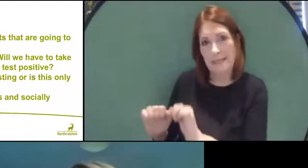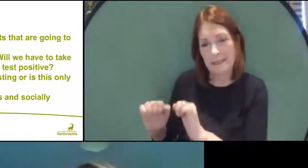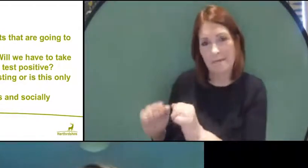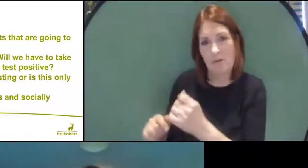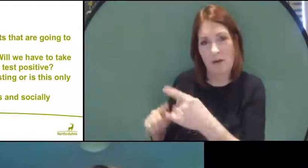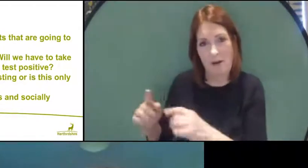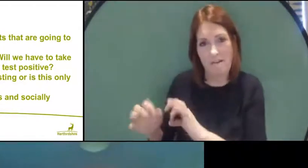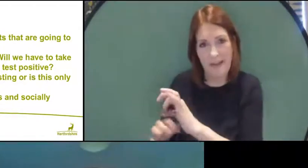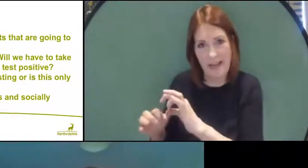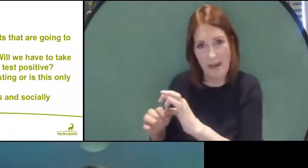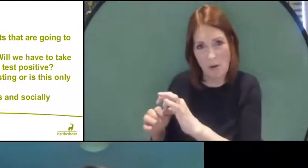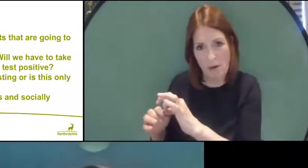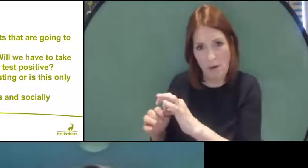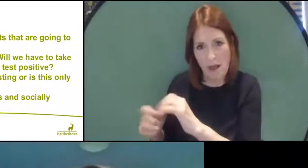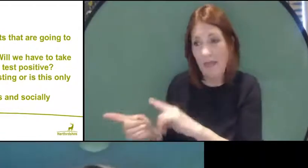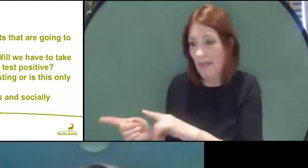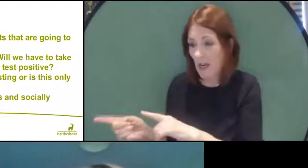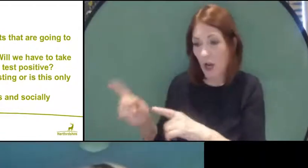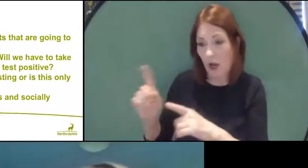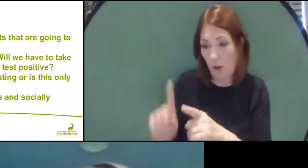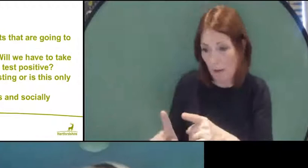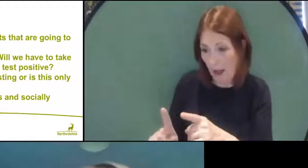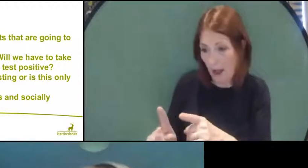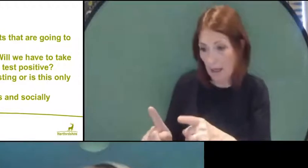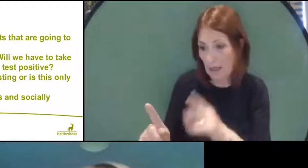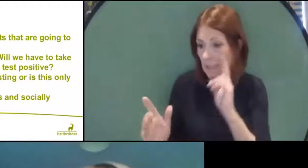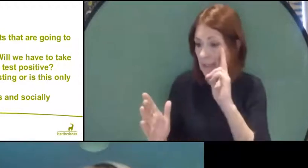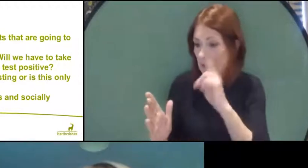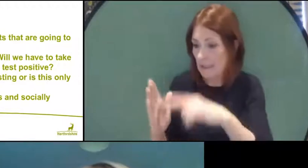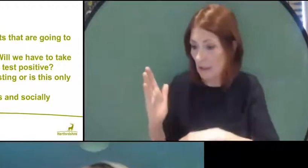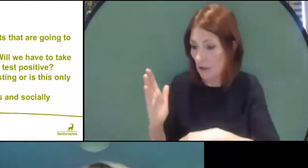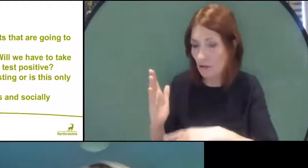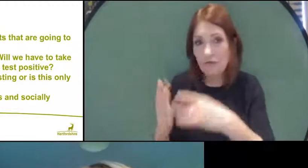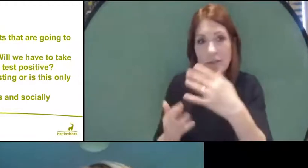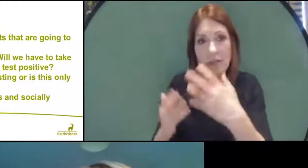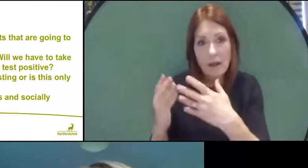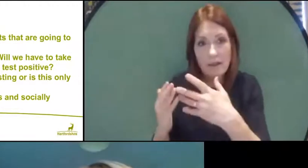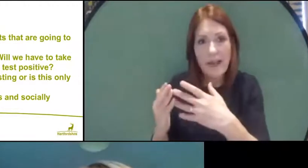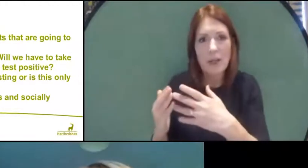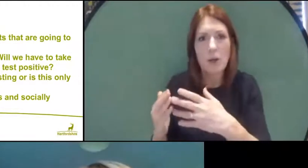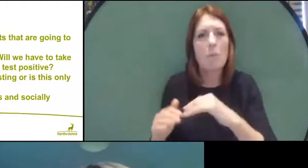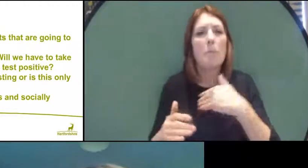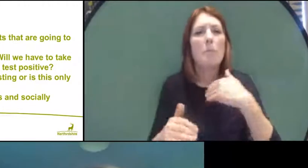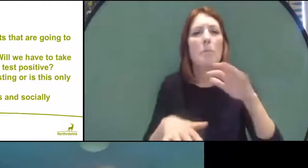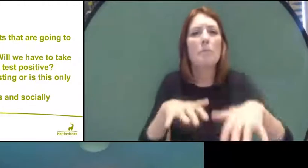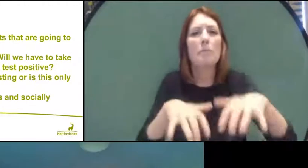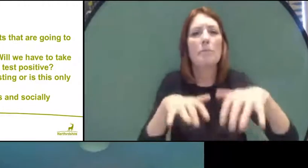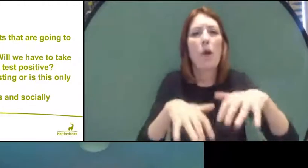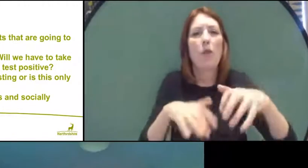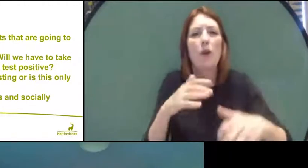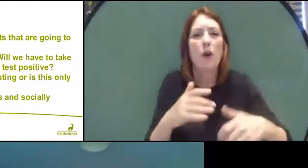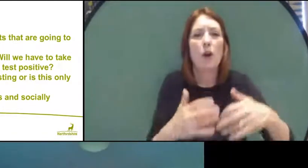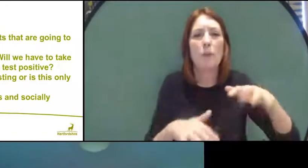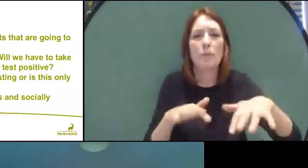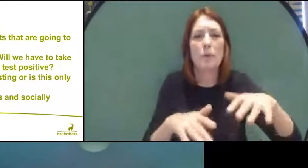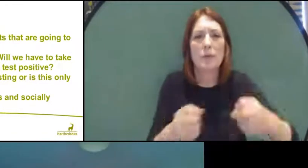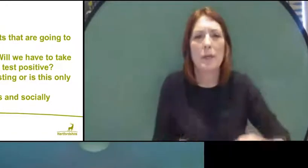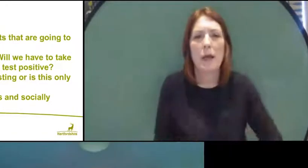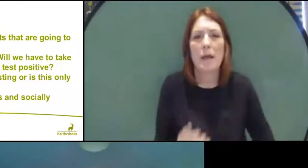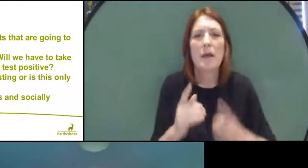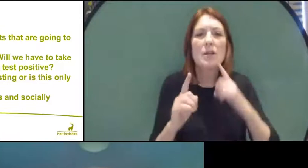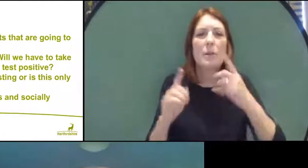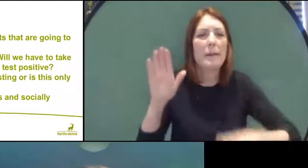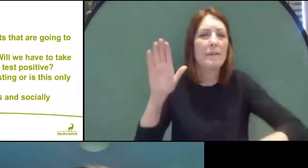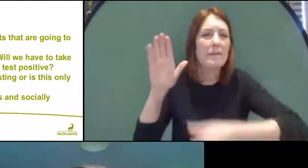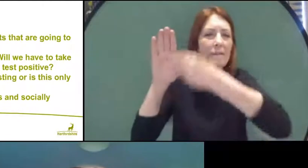Then your result onto the computerised system, so that your result goes up to Public Health England,